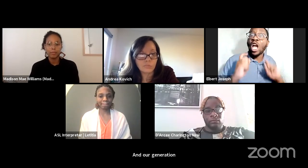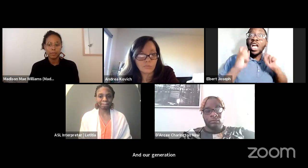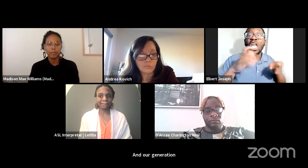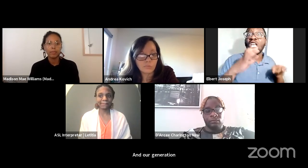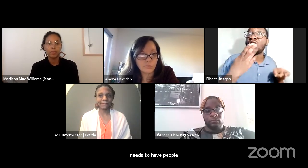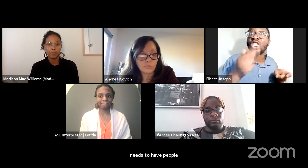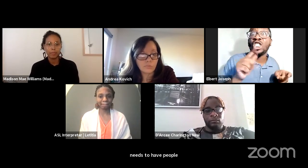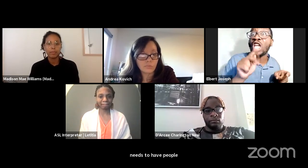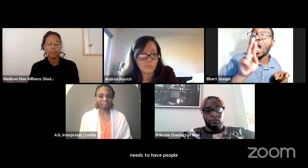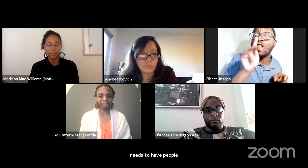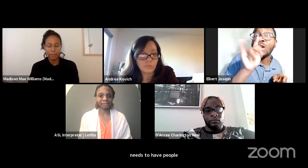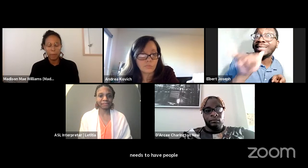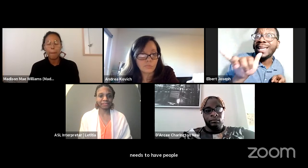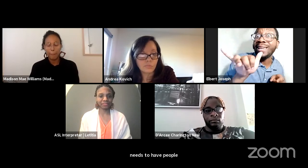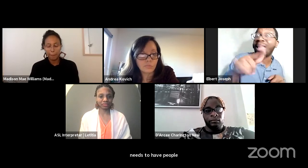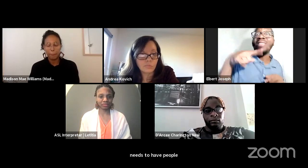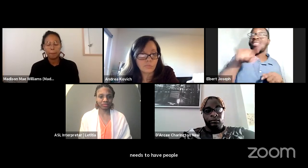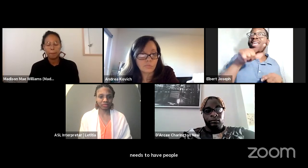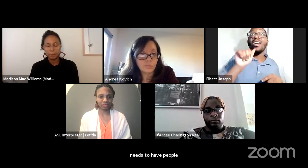within the context of their intersectionality.